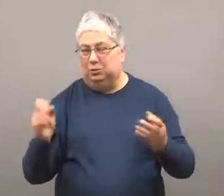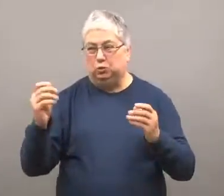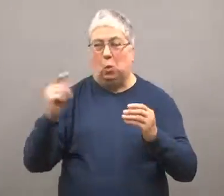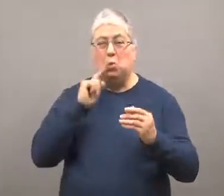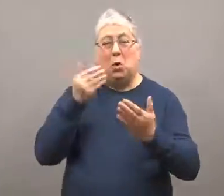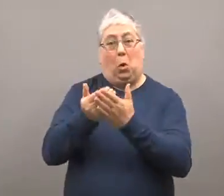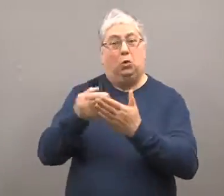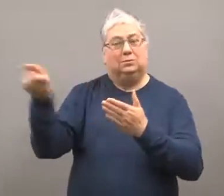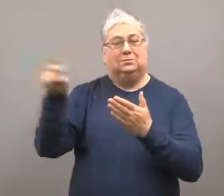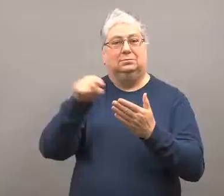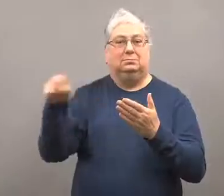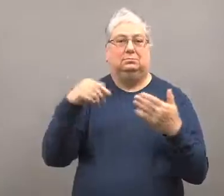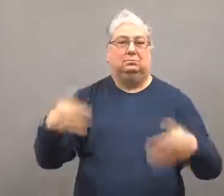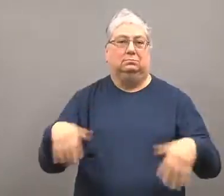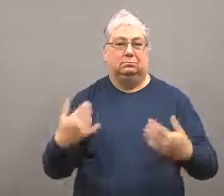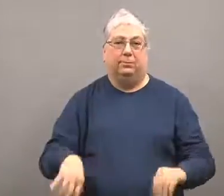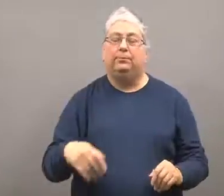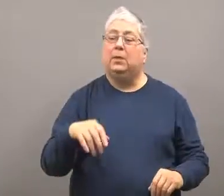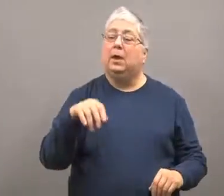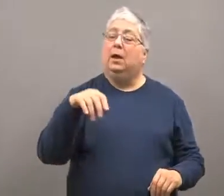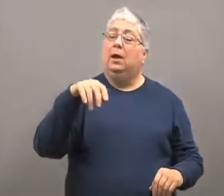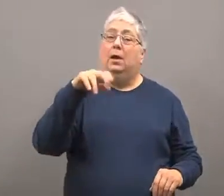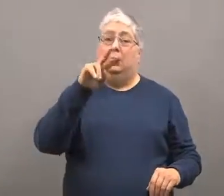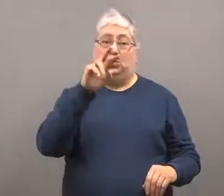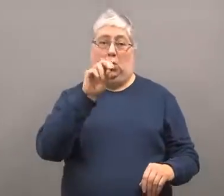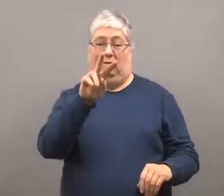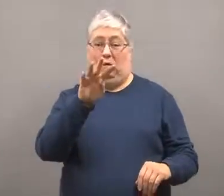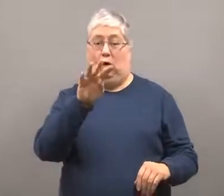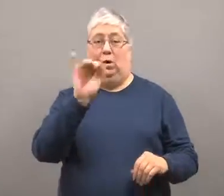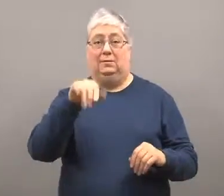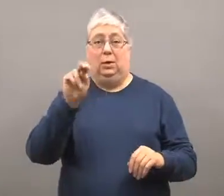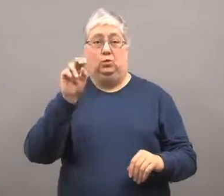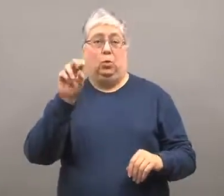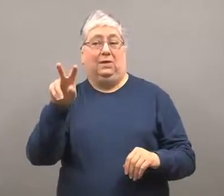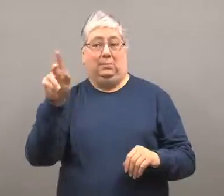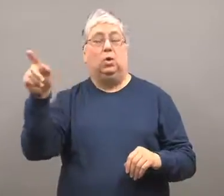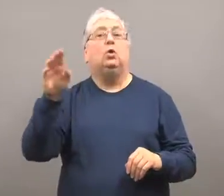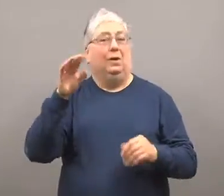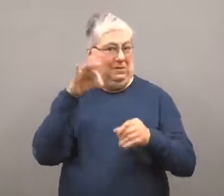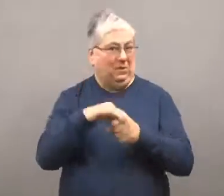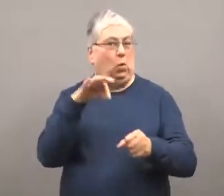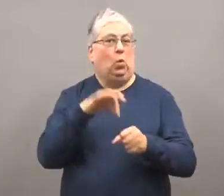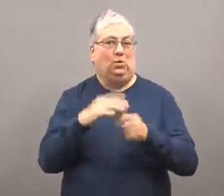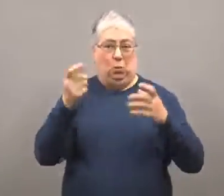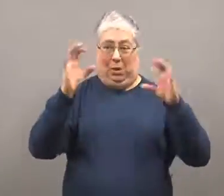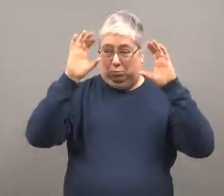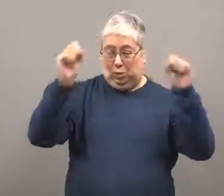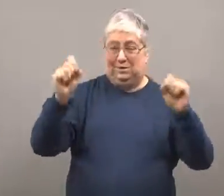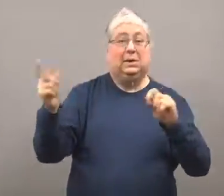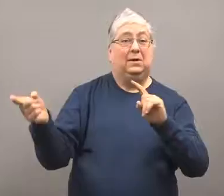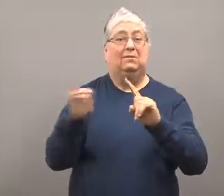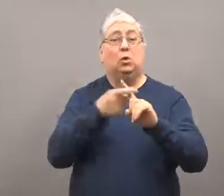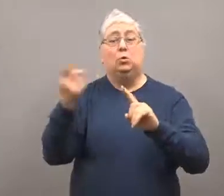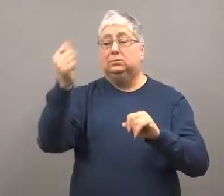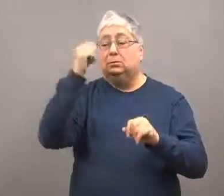So there is a close connection between the two countries. There was a presidential election in November of 2004.